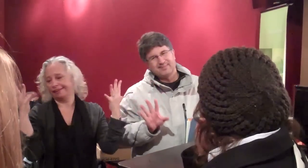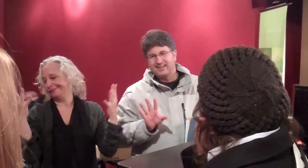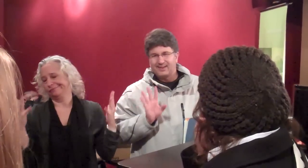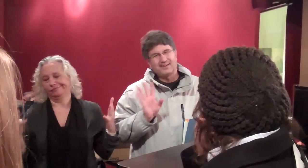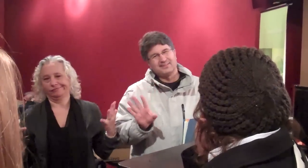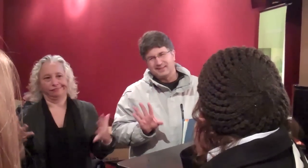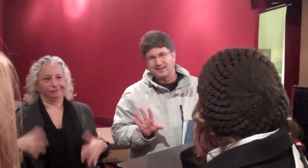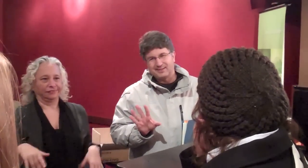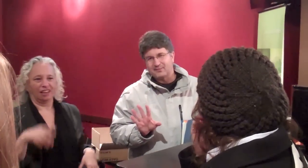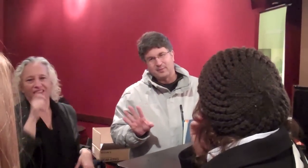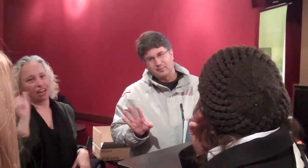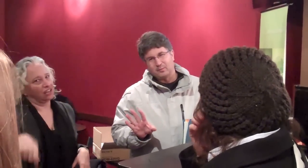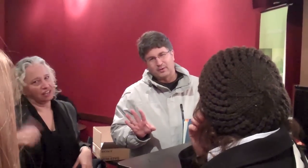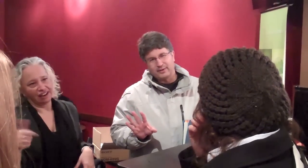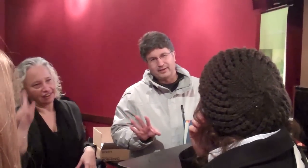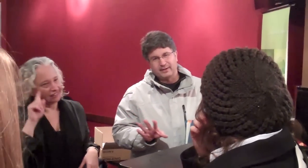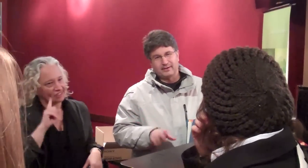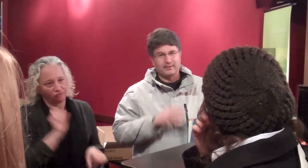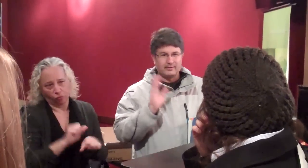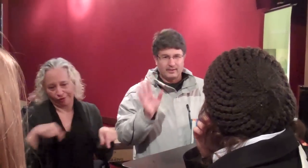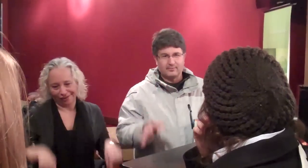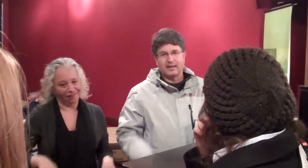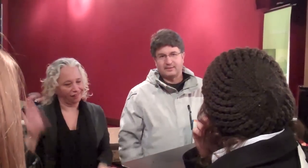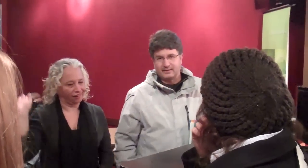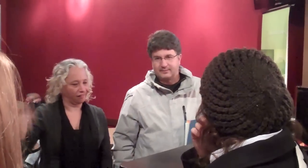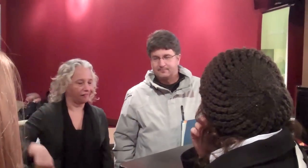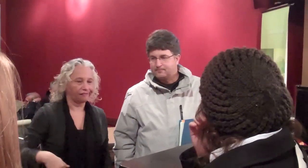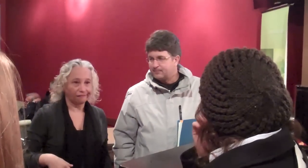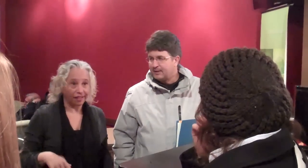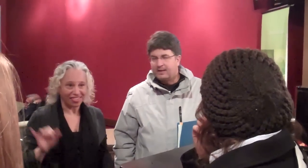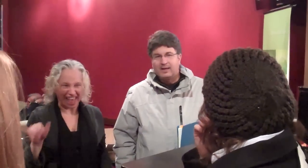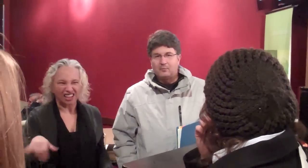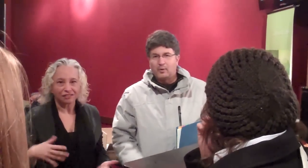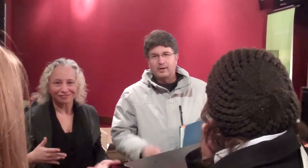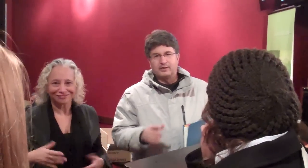Are you deaf? Yes,oh, yeah, I don't need any deaf people working here.